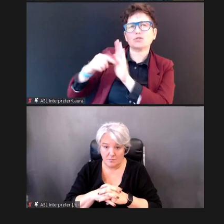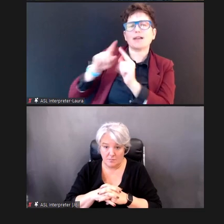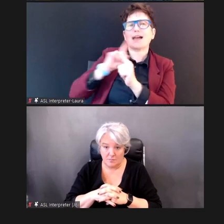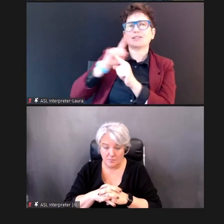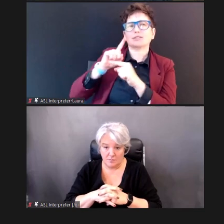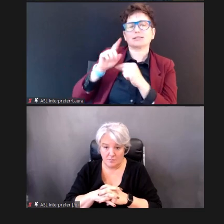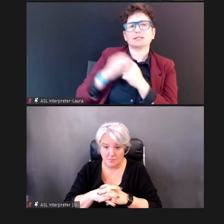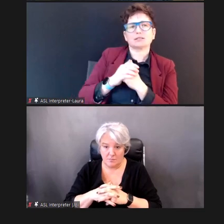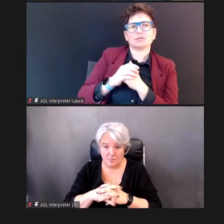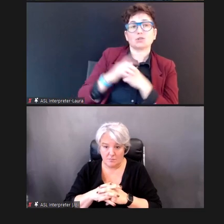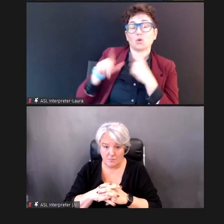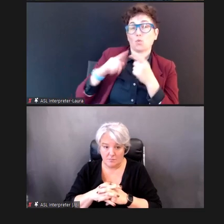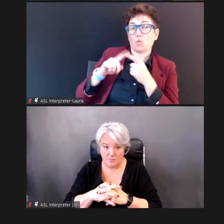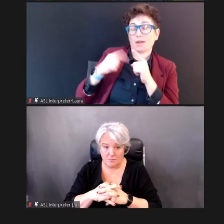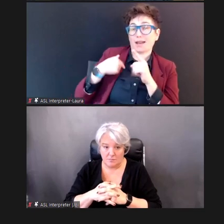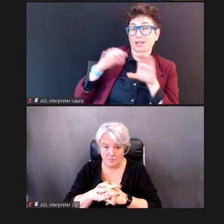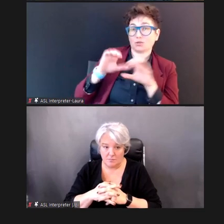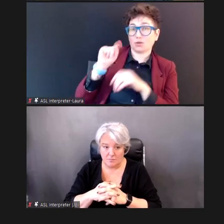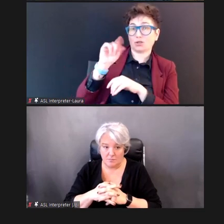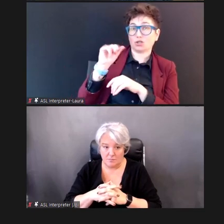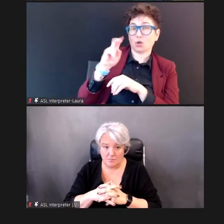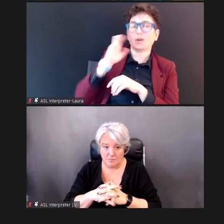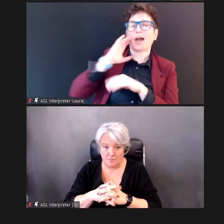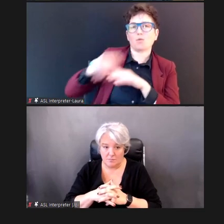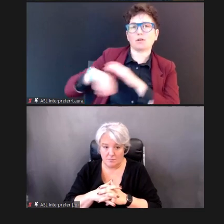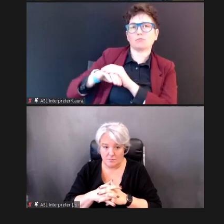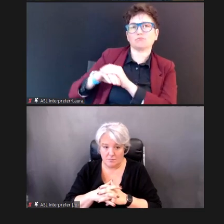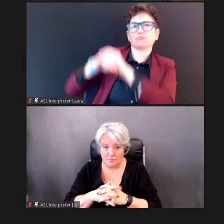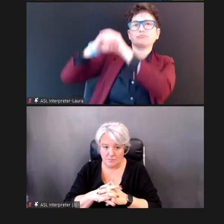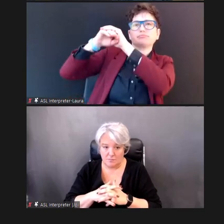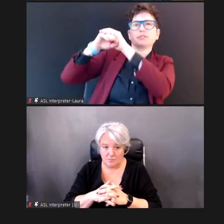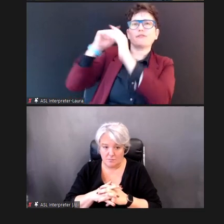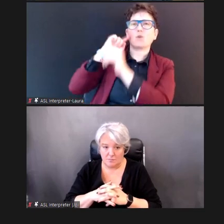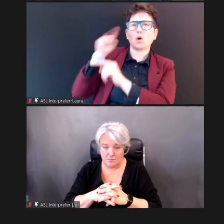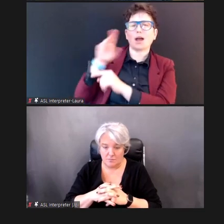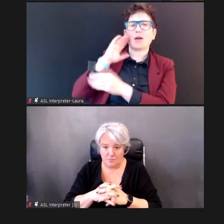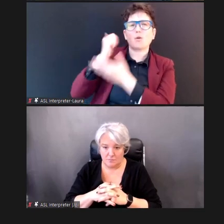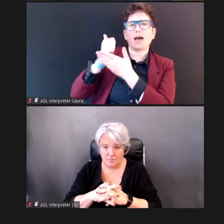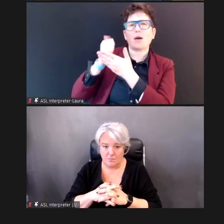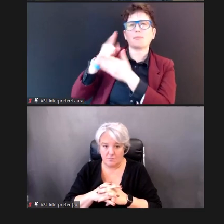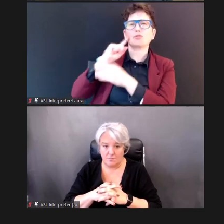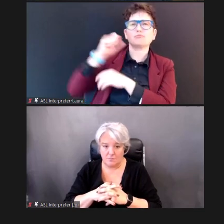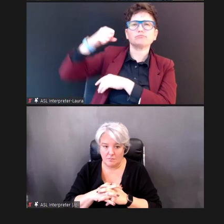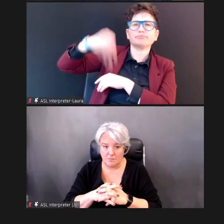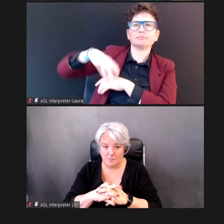raise their hand for her or I'm going to help her drop the toy into